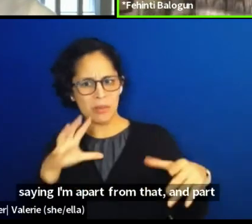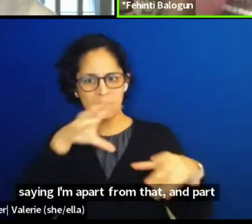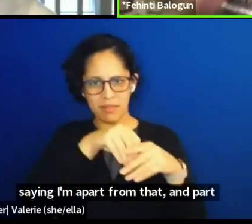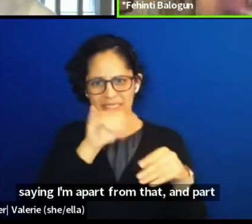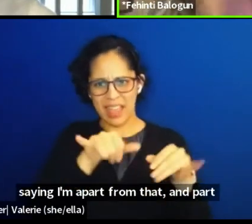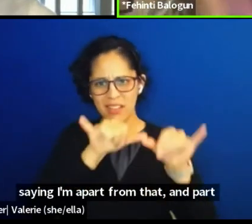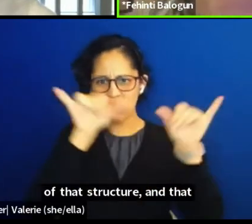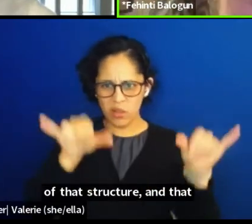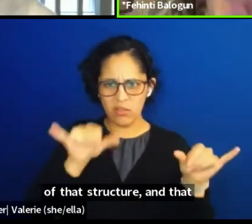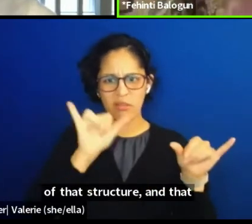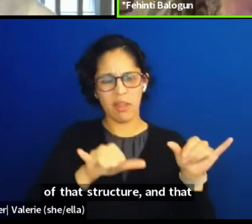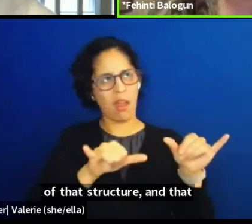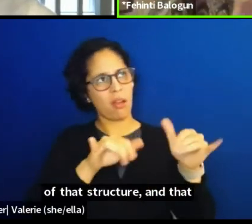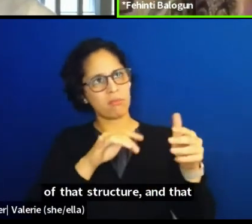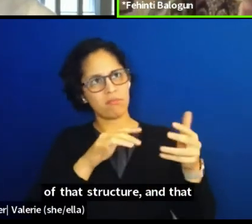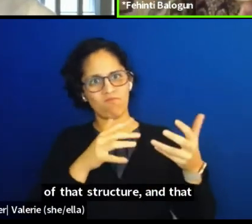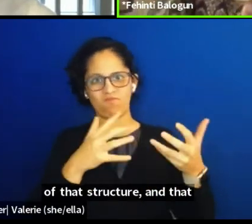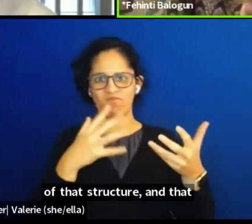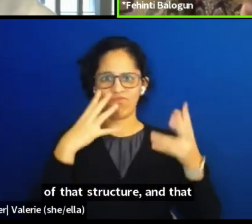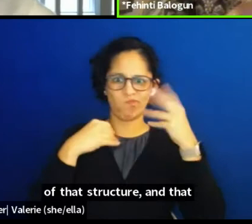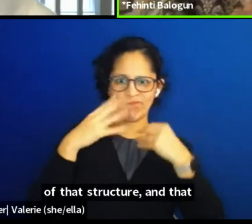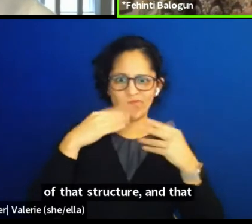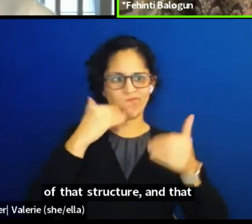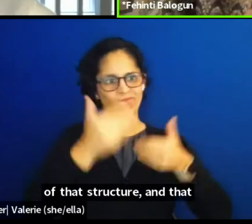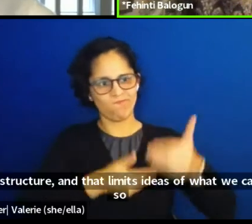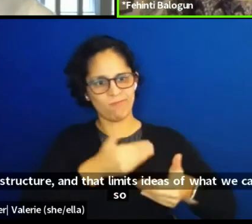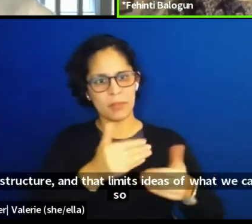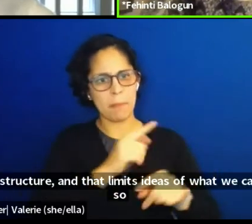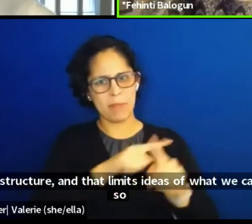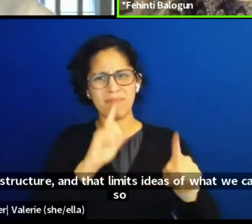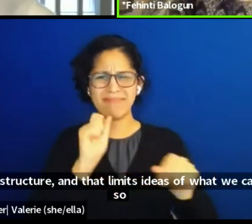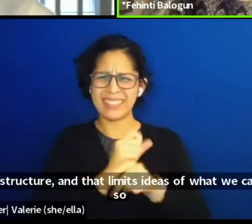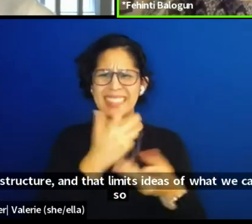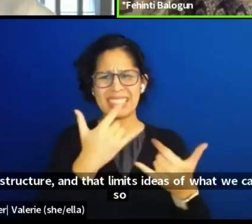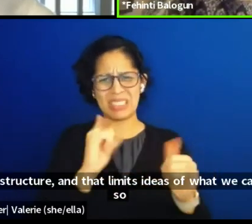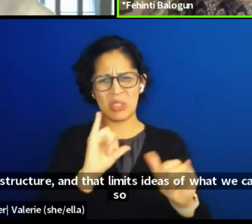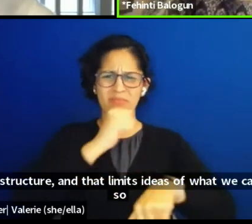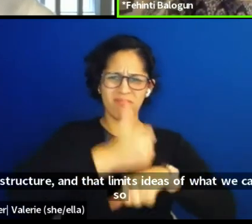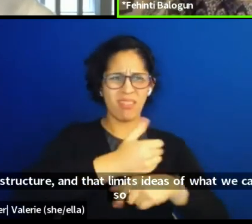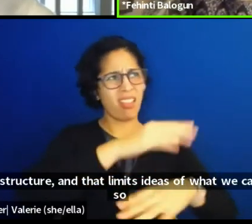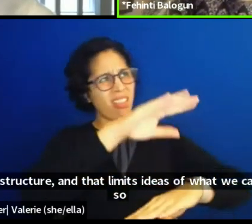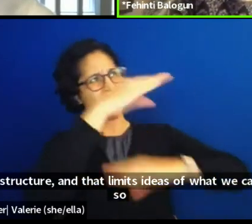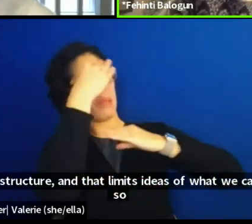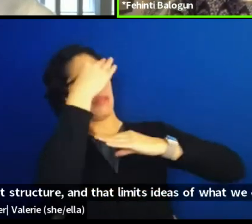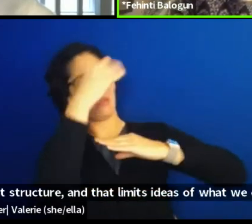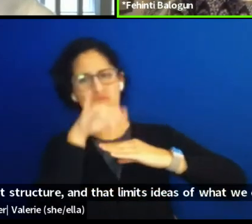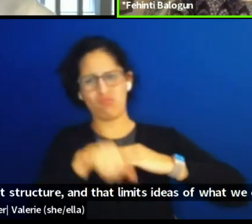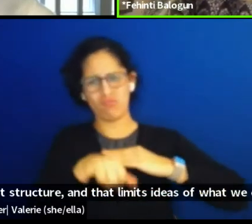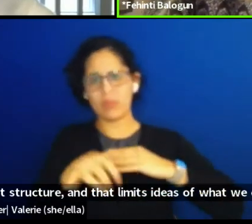That limits ideas of what we can do. So for instance, like theater building is becoming a community centers,